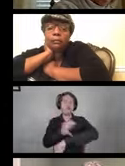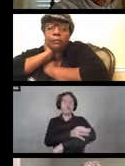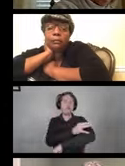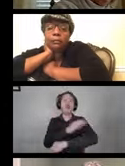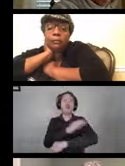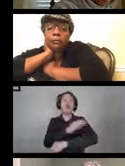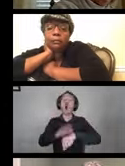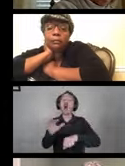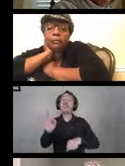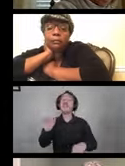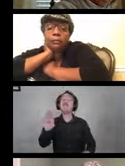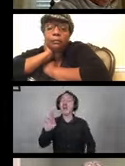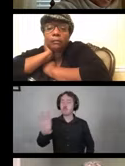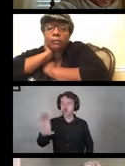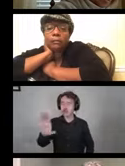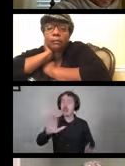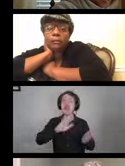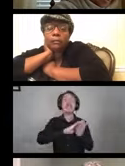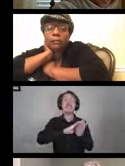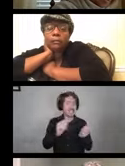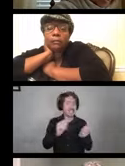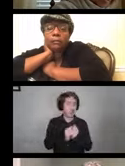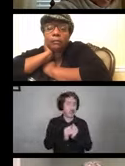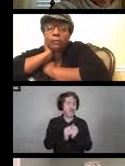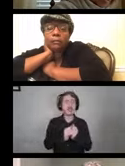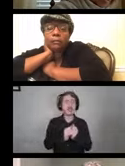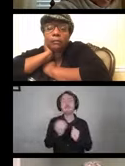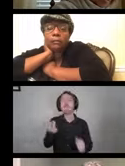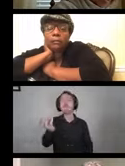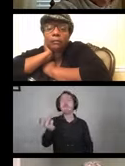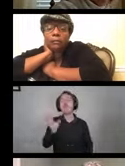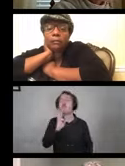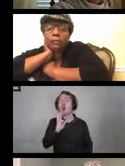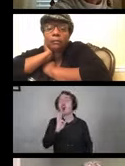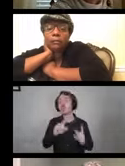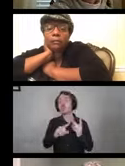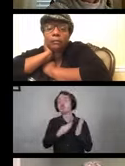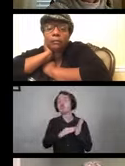Clean the piece of equipment with the solution of mild detergent using a damp cloth.